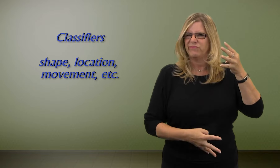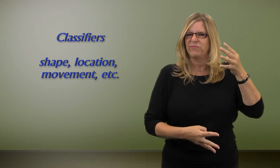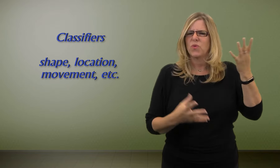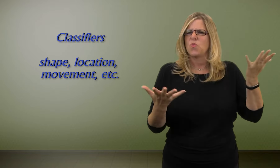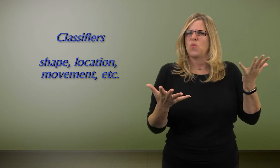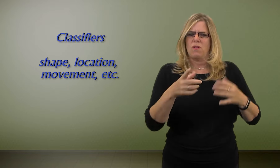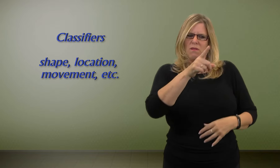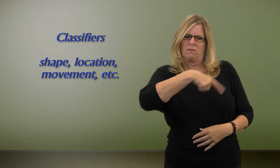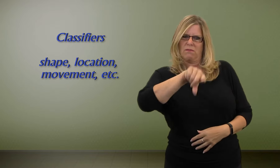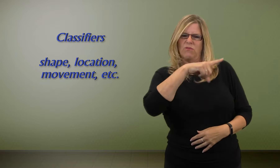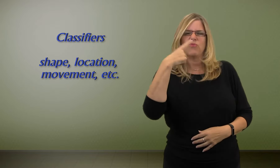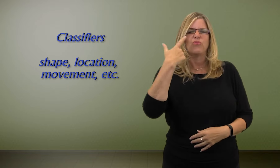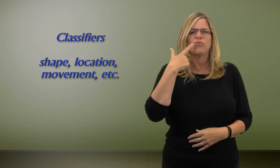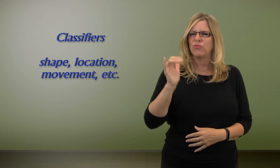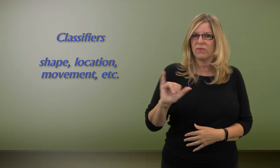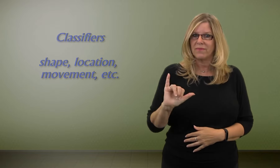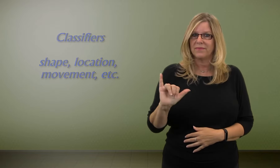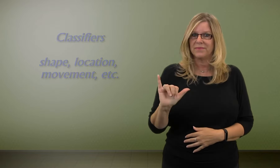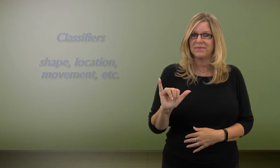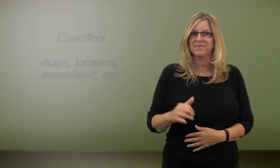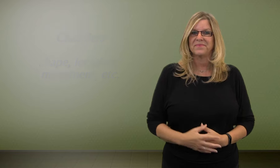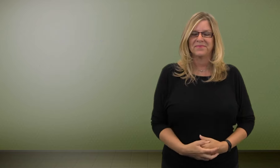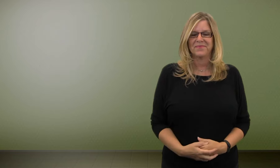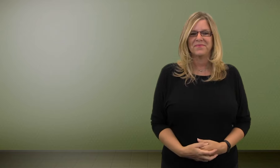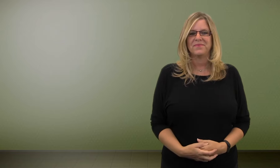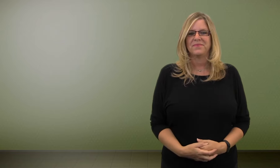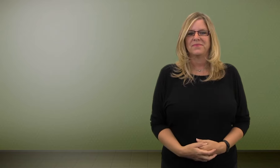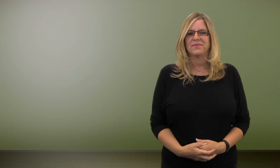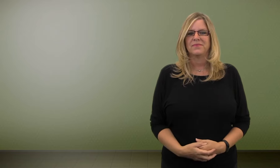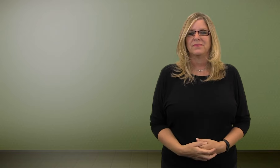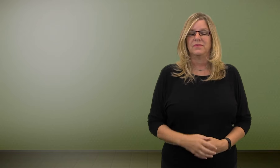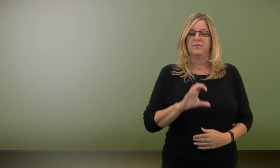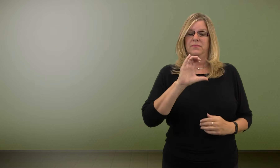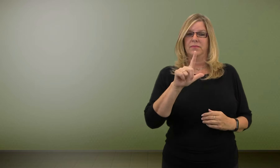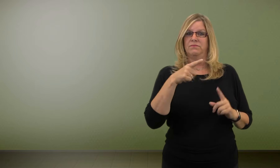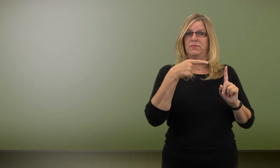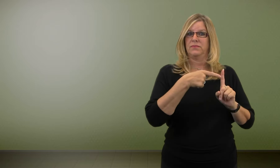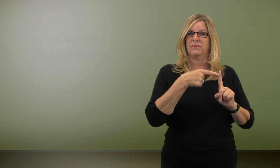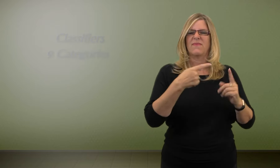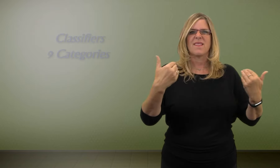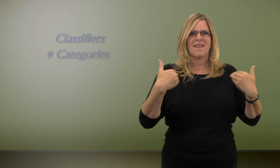and so on, and this is what it looks like.